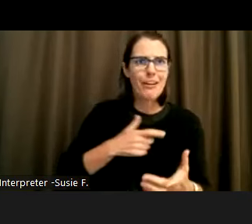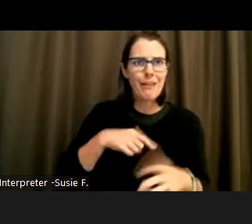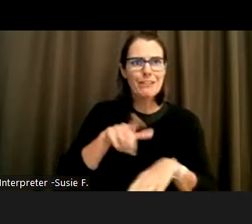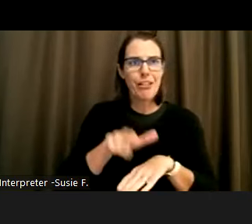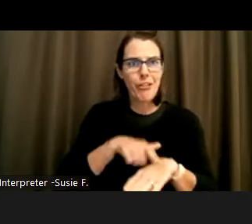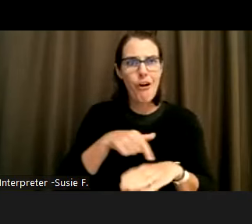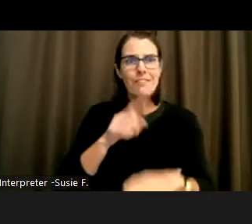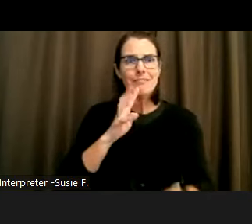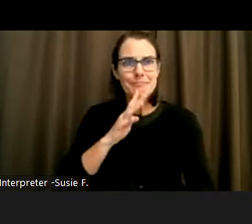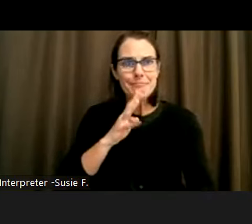back over to Jim.